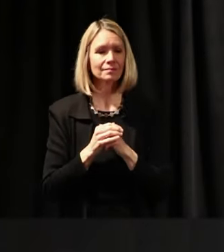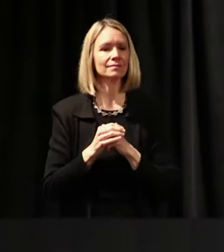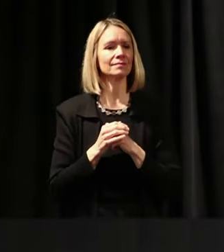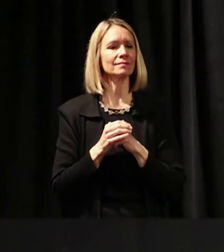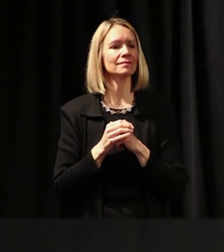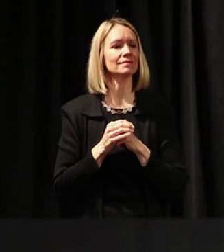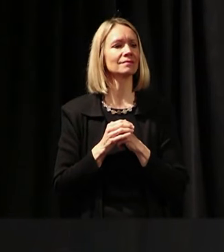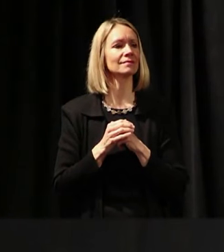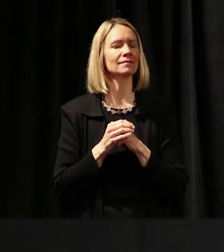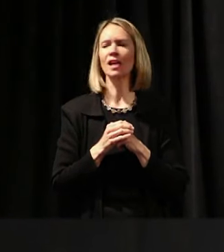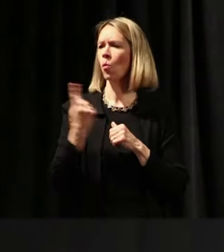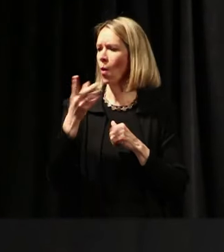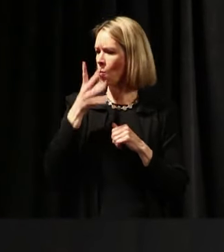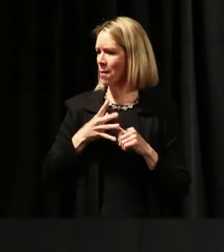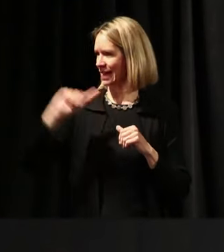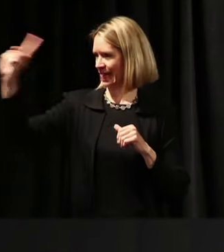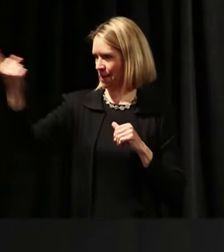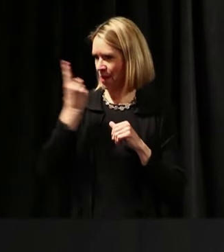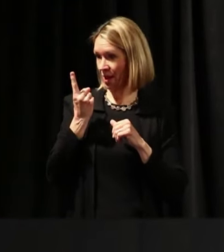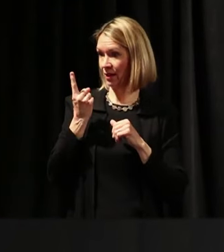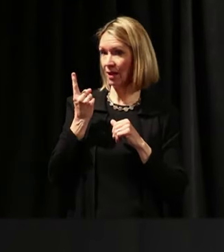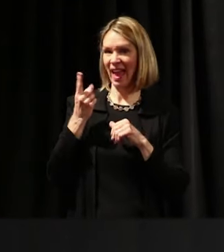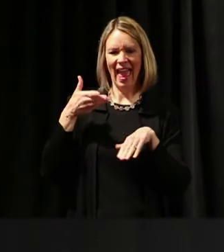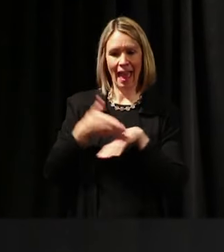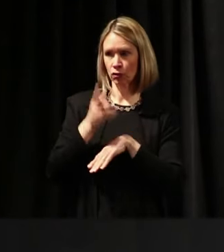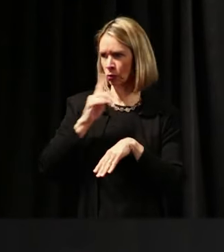after she was over 40 years old. Give me a click, Greta.